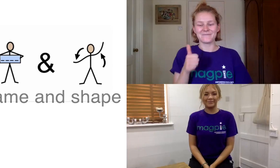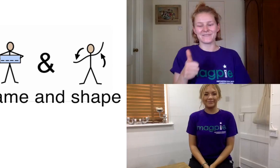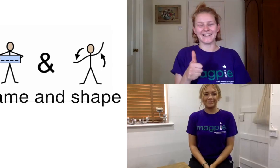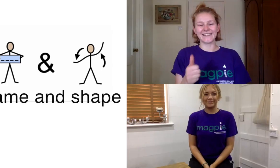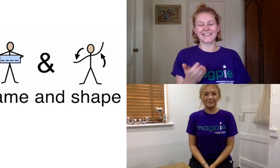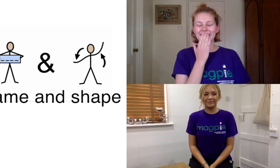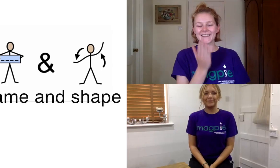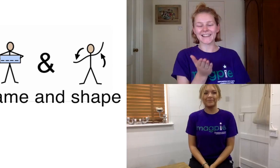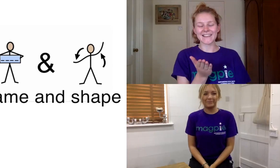brilliant thank you